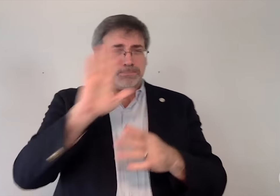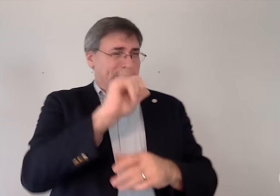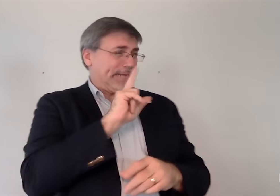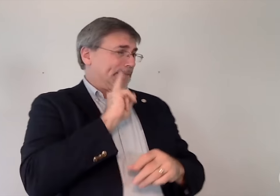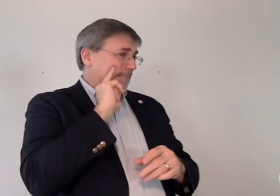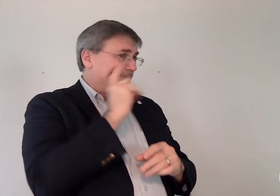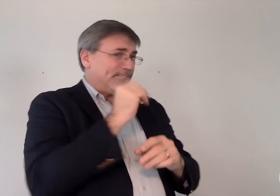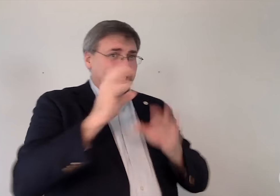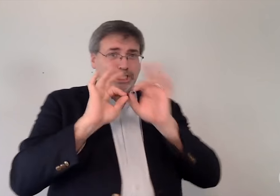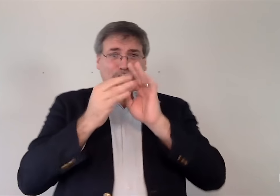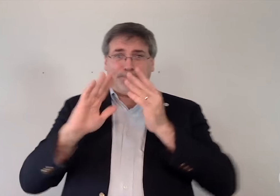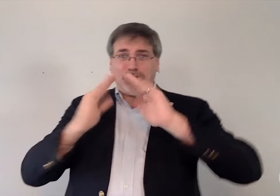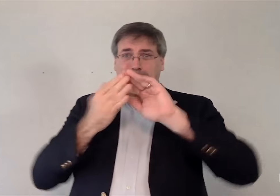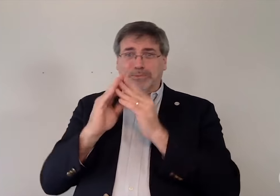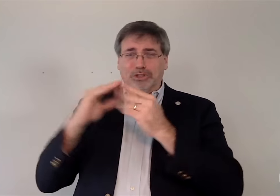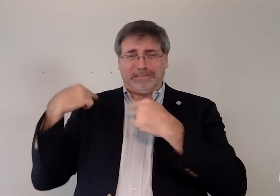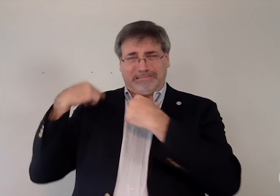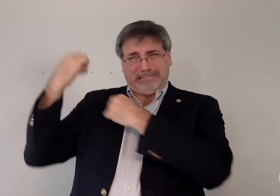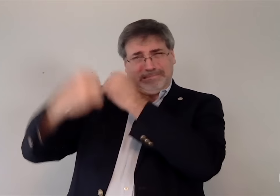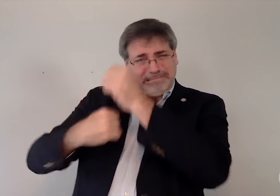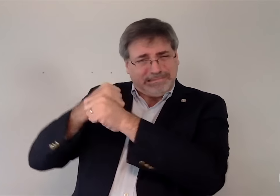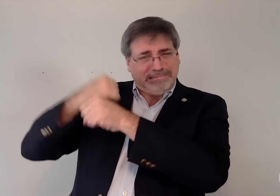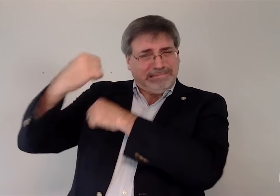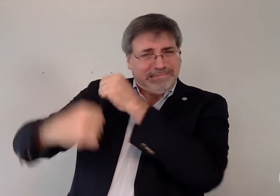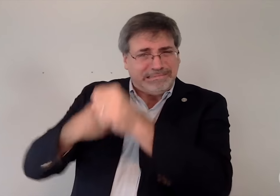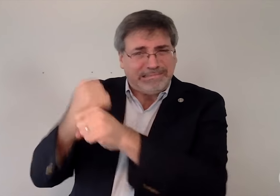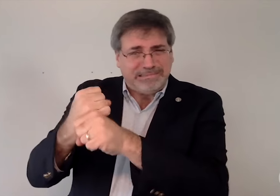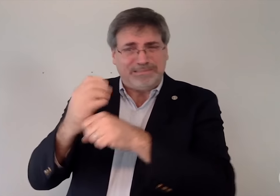throughout the decades since.